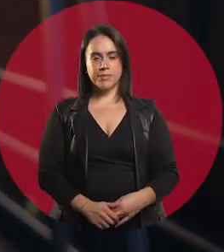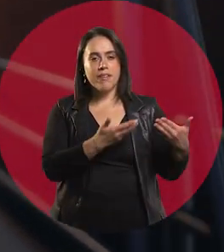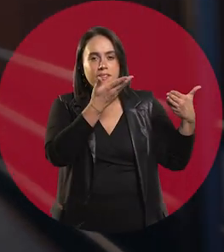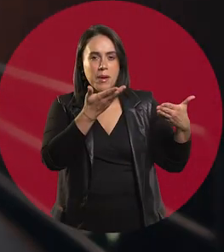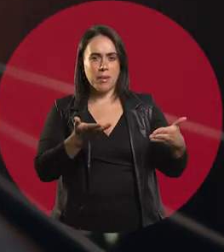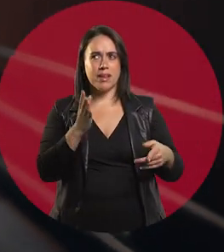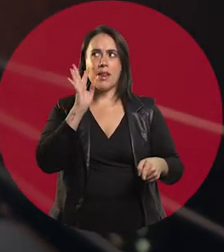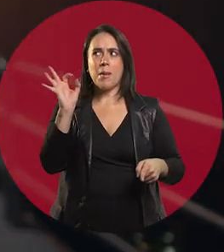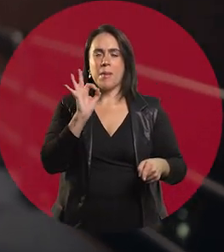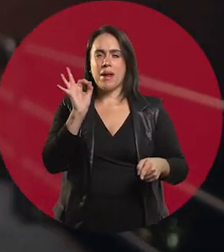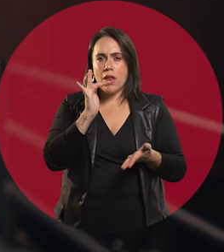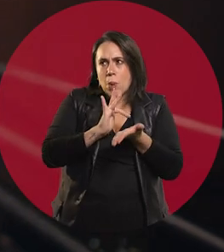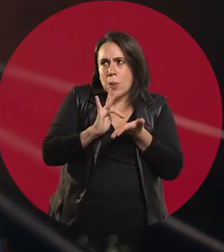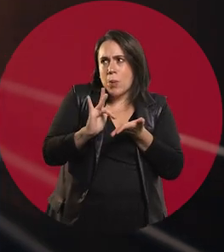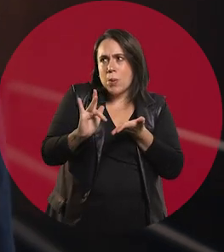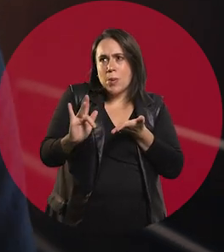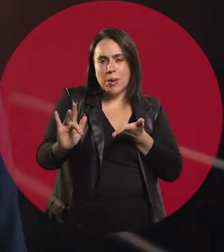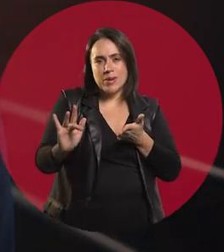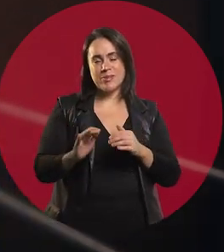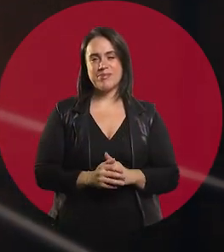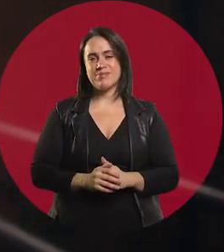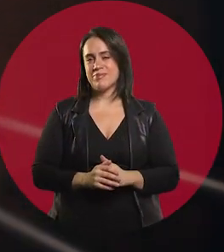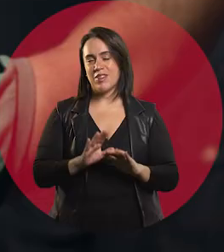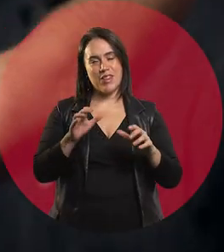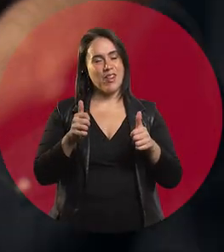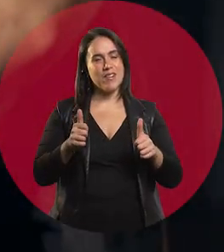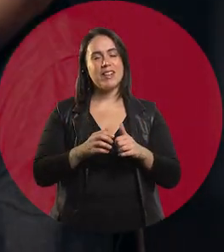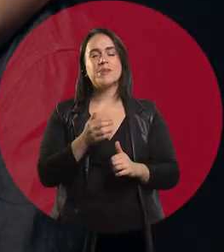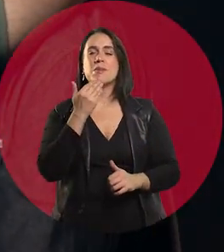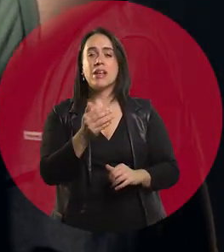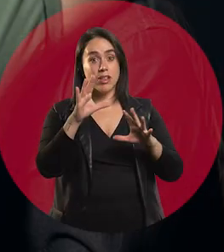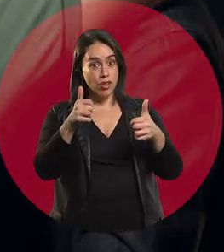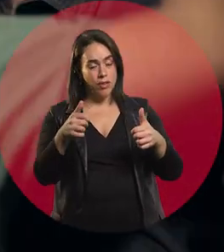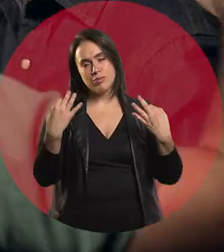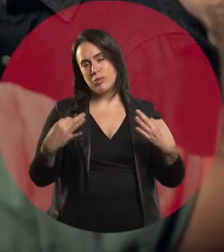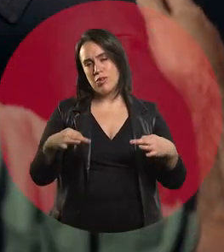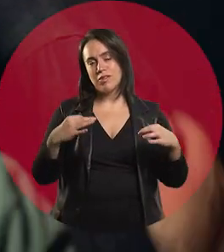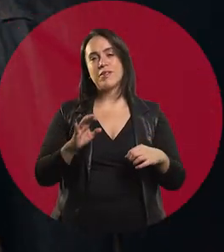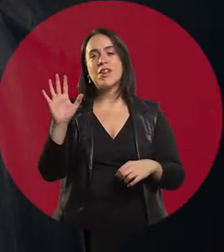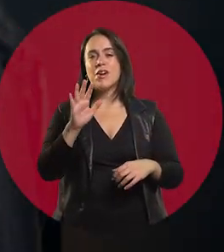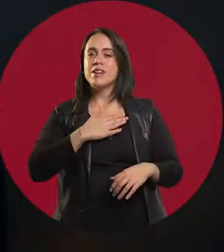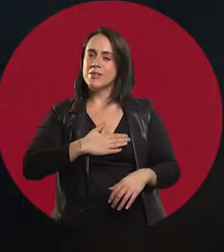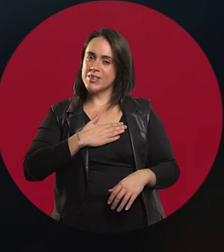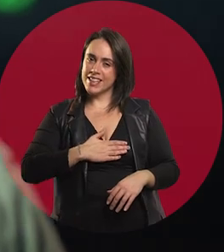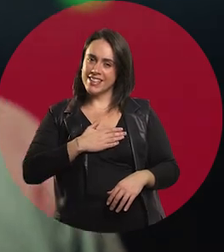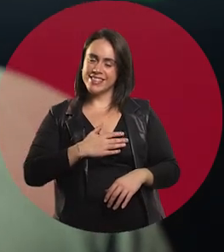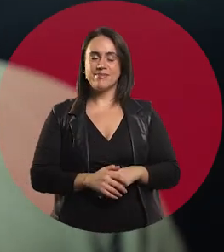Welcome, the silence gives this an undue solemnity. Thank you, it's my pleasure. Hi, how are things? Endira.